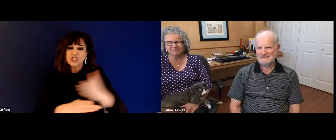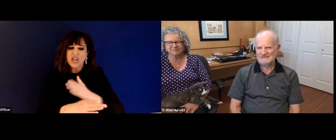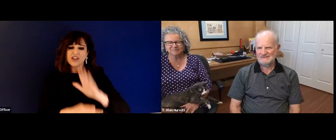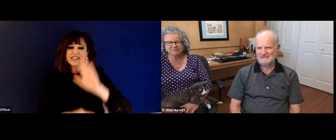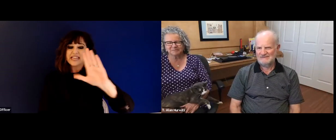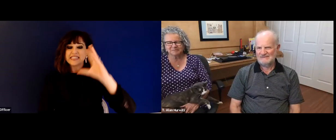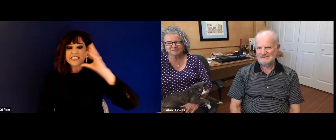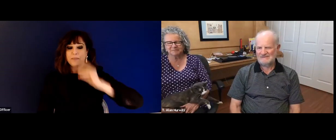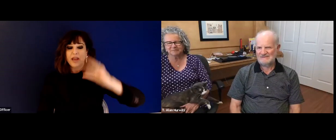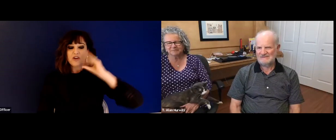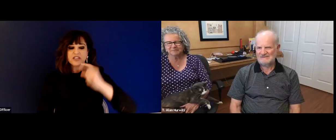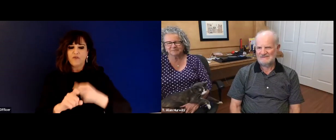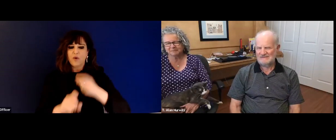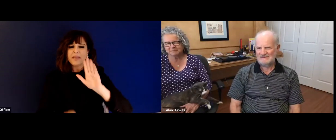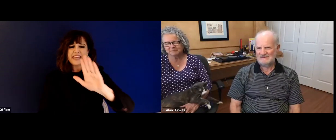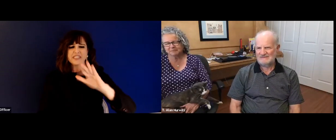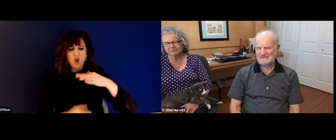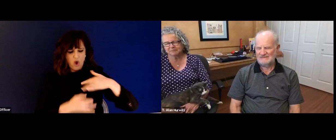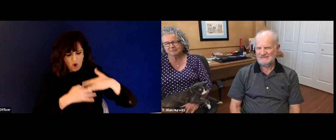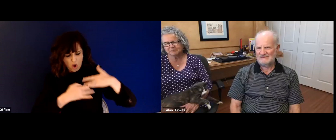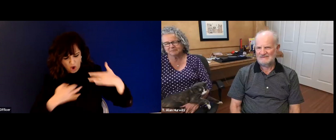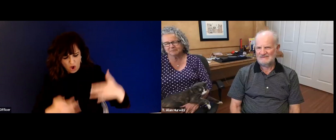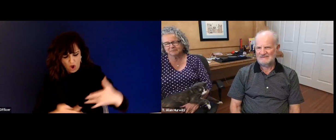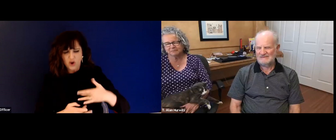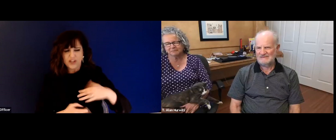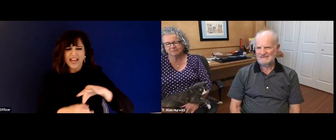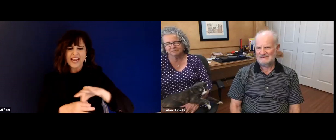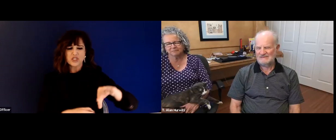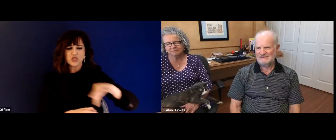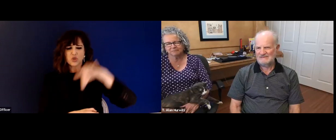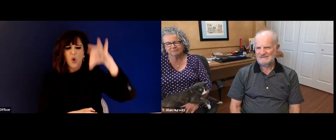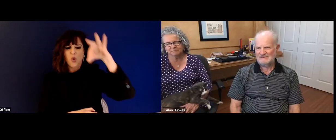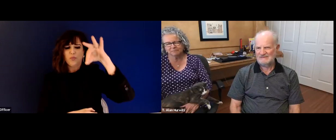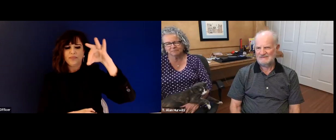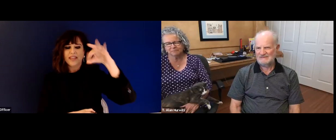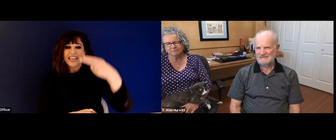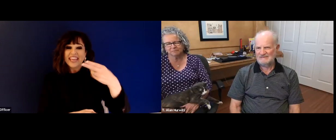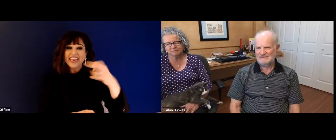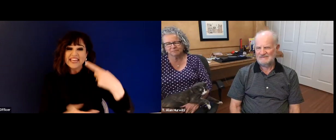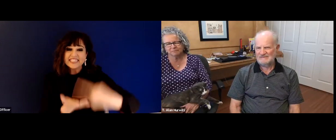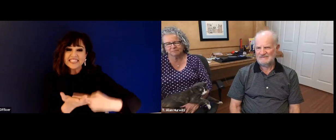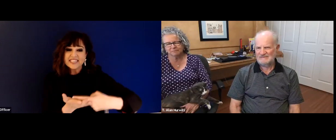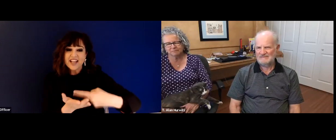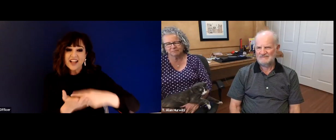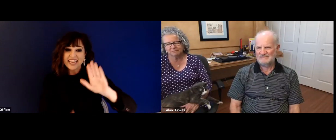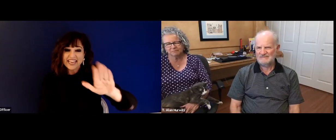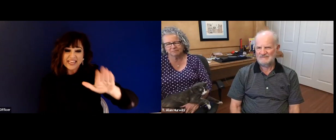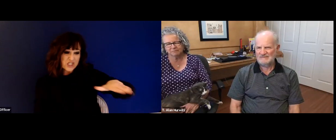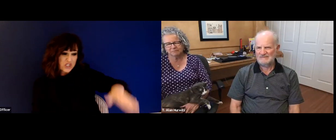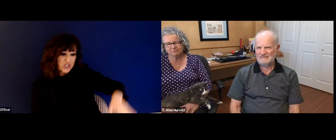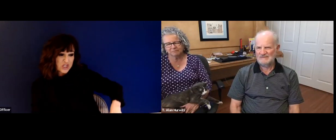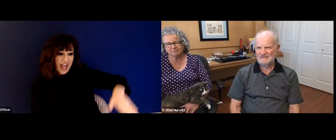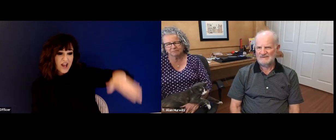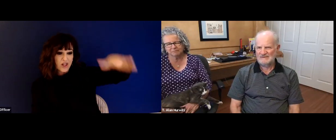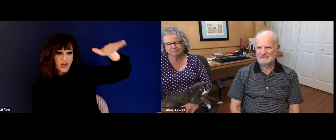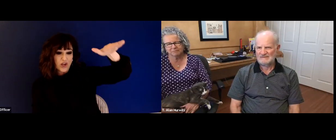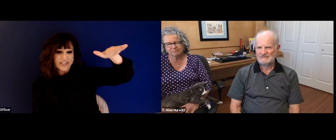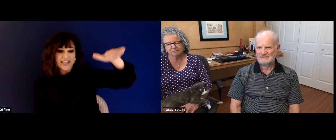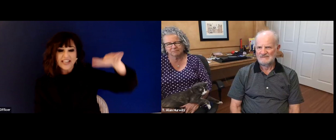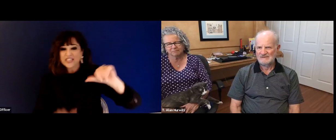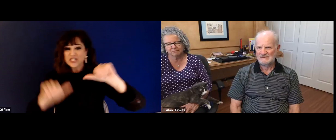humble guy he is. Throughout his book, Alan shared his experience